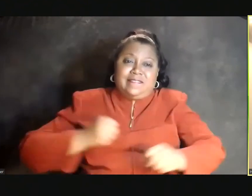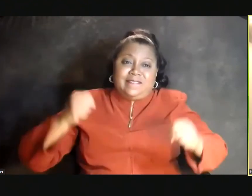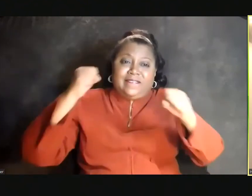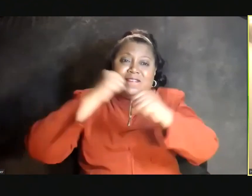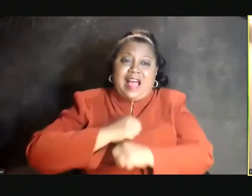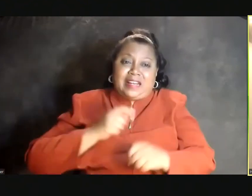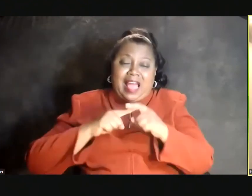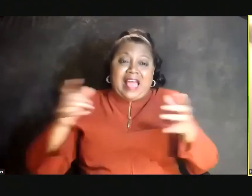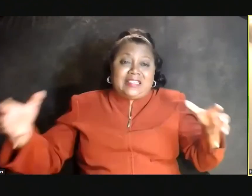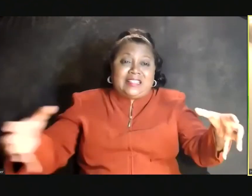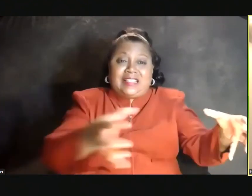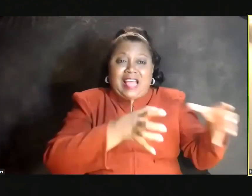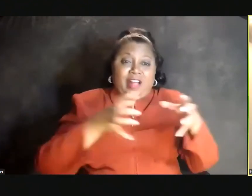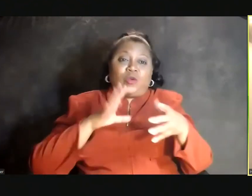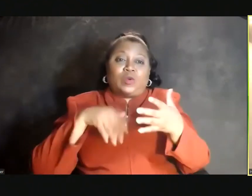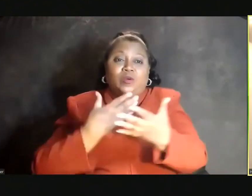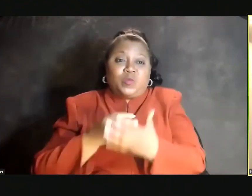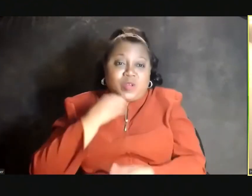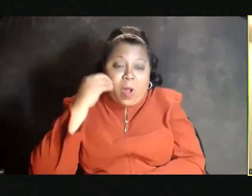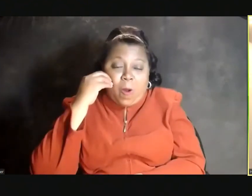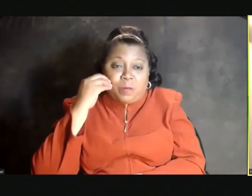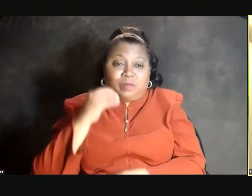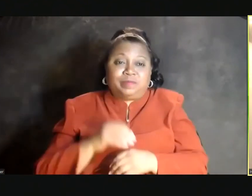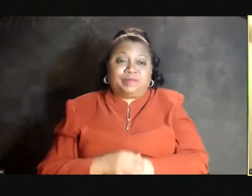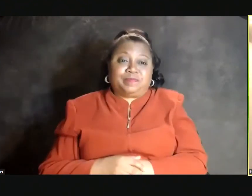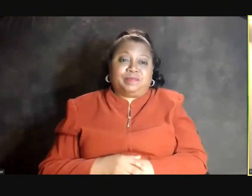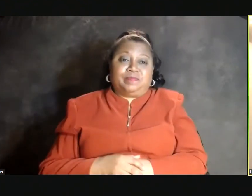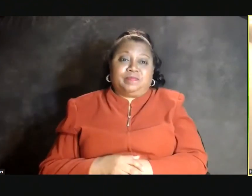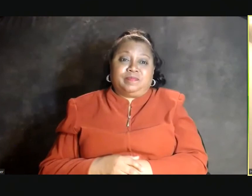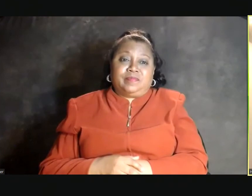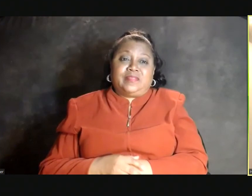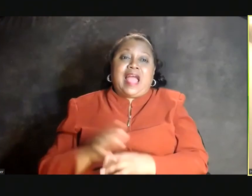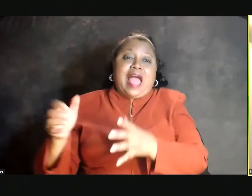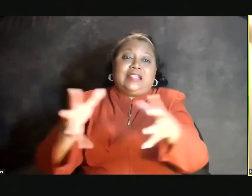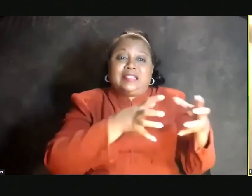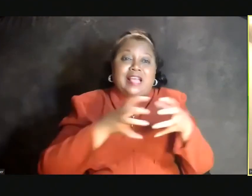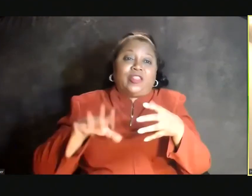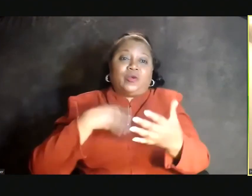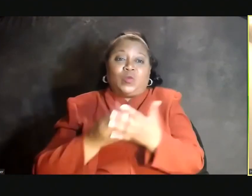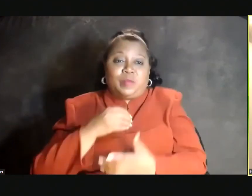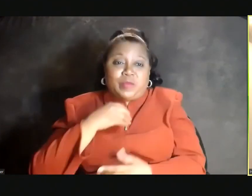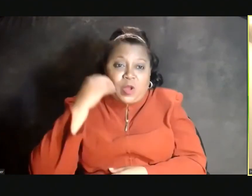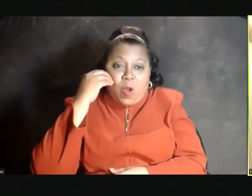(SINGING) --and together we'll be home. (SINGING) We can't cry no more. (SINGING) Then together we'll be home. (SINGING) We can't cry no more.